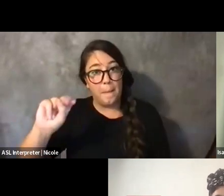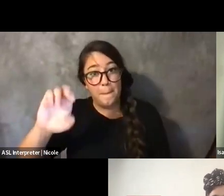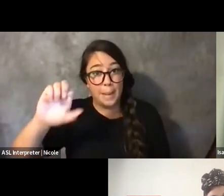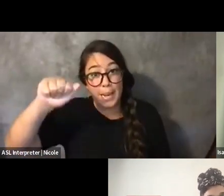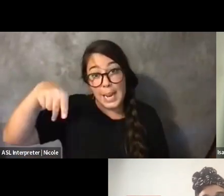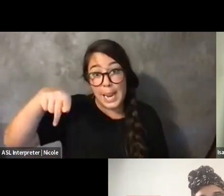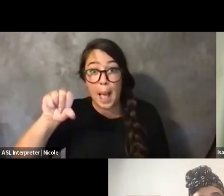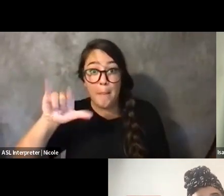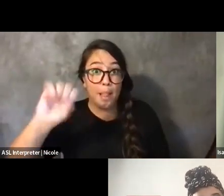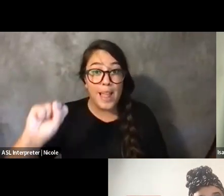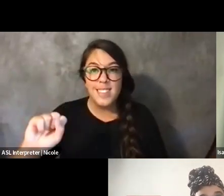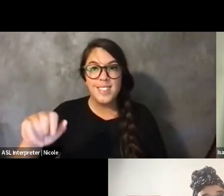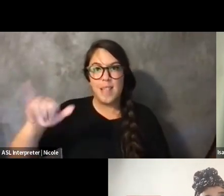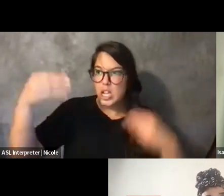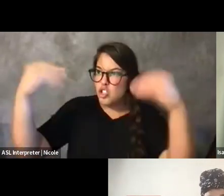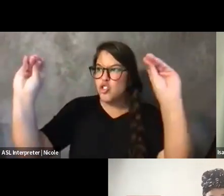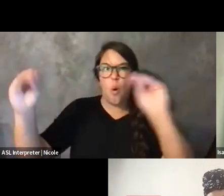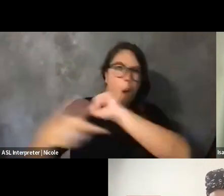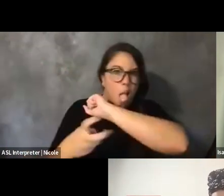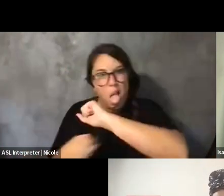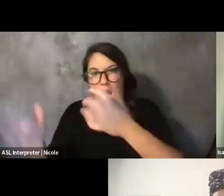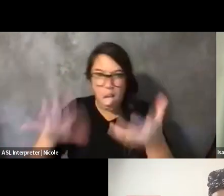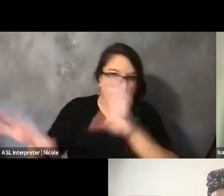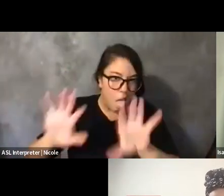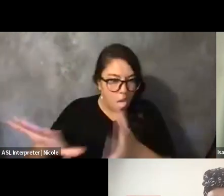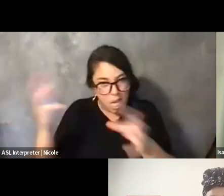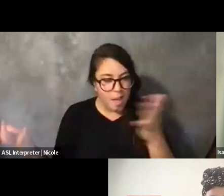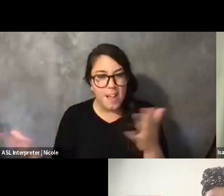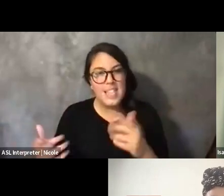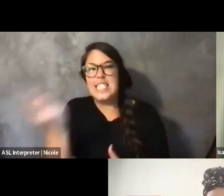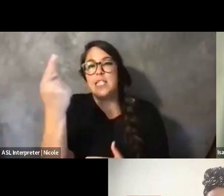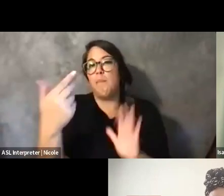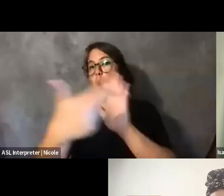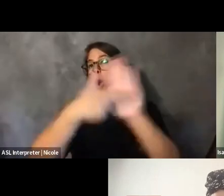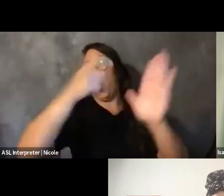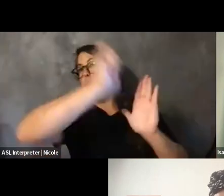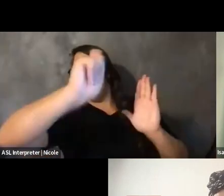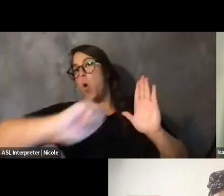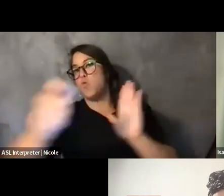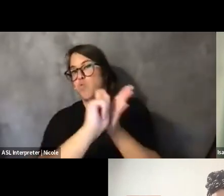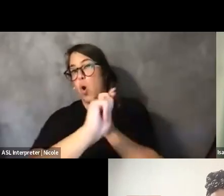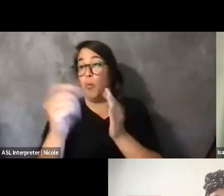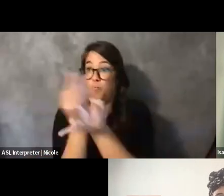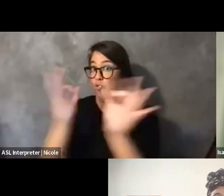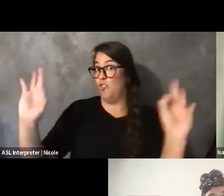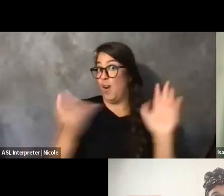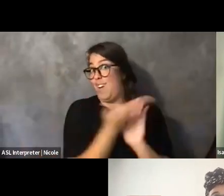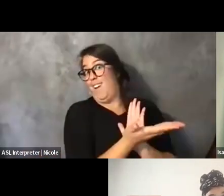Like, I feel like sometimes that's what we have to be as, like, disabled activists on the inside, being like, "Come here.